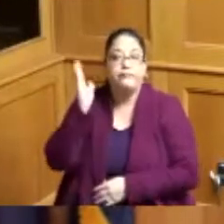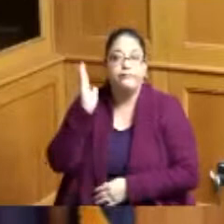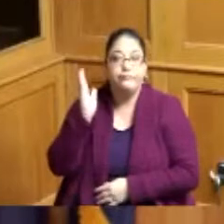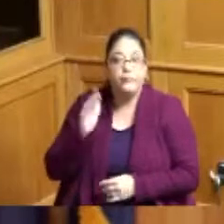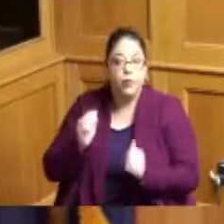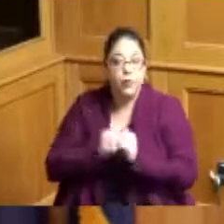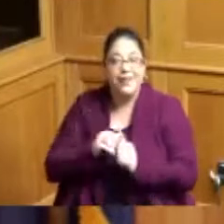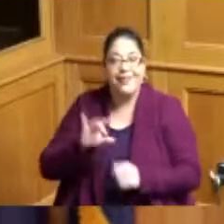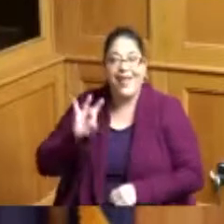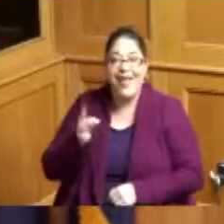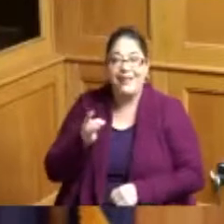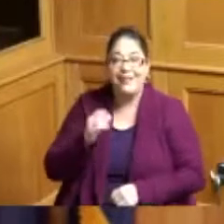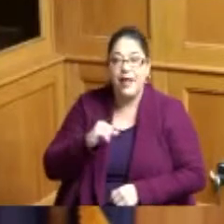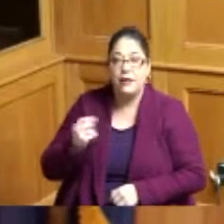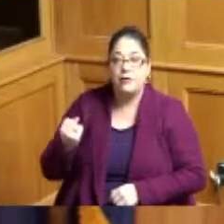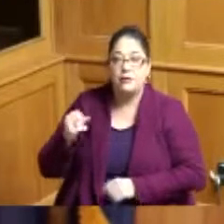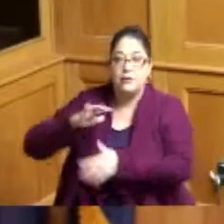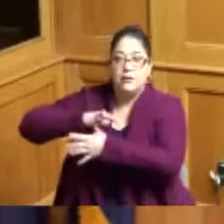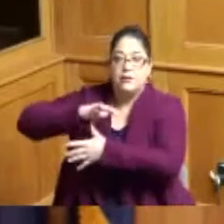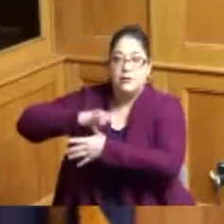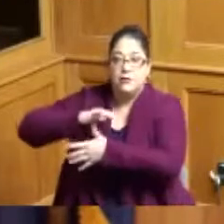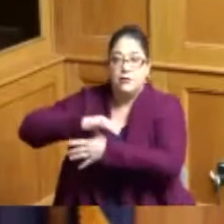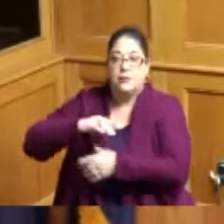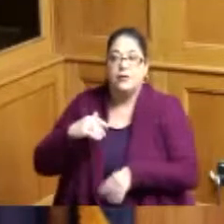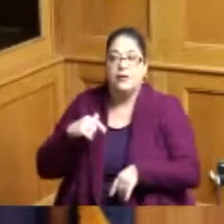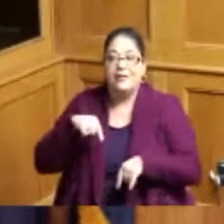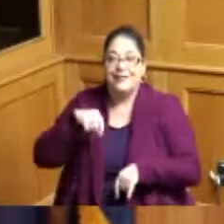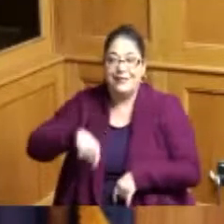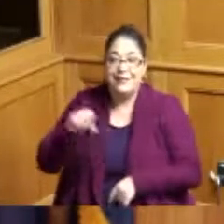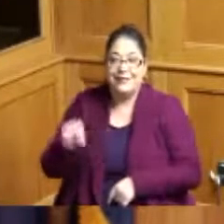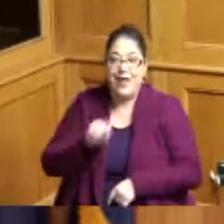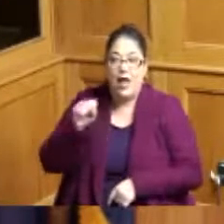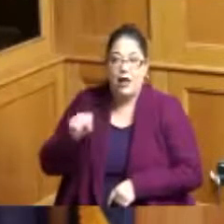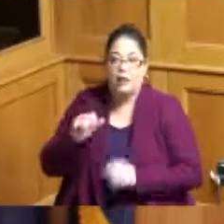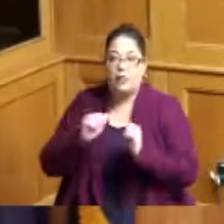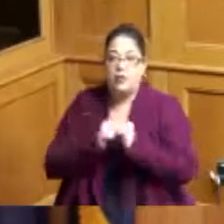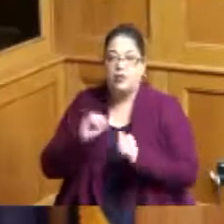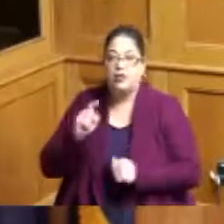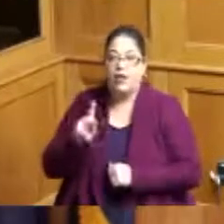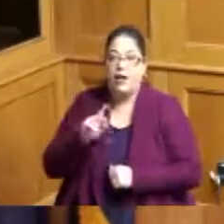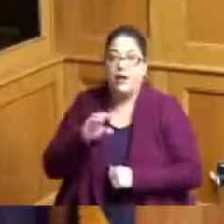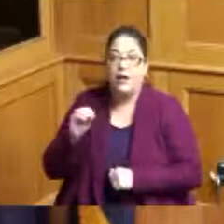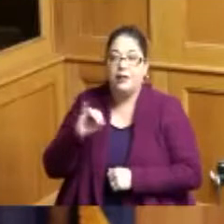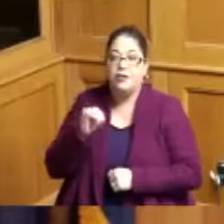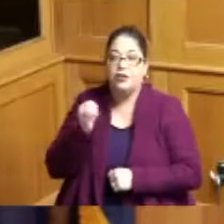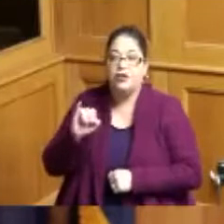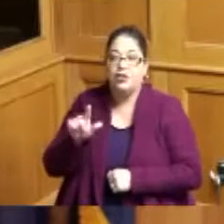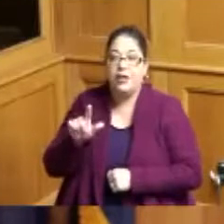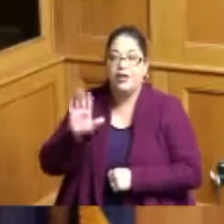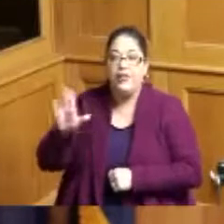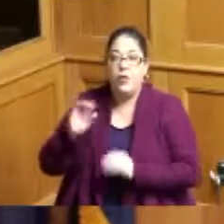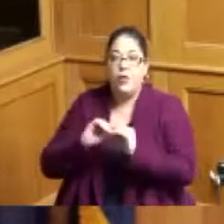8th and 12th graders this this Saturday with Jack and Jill organization at the University